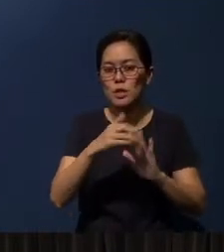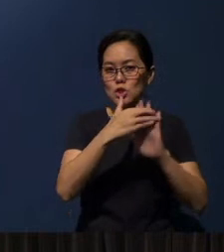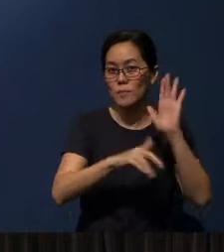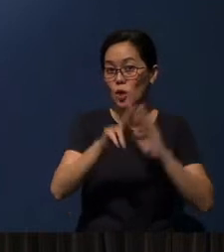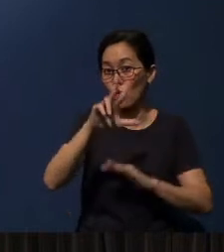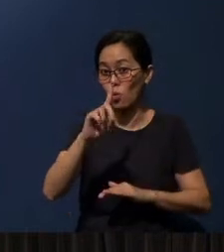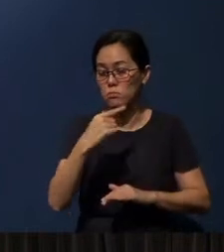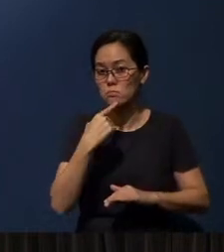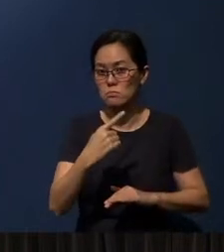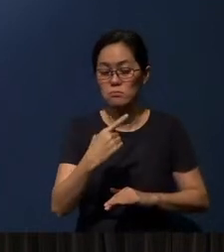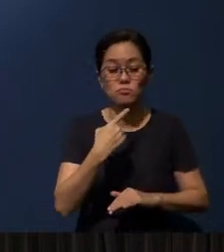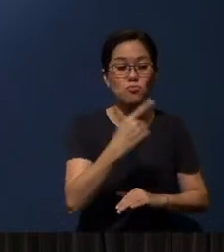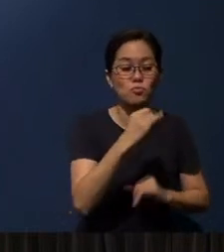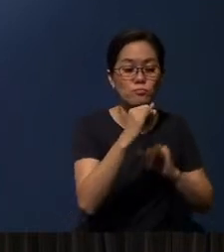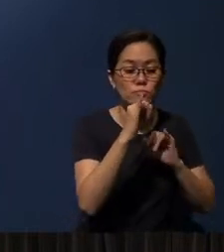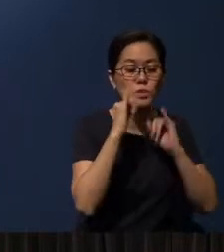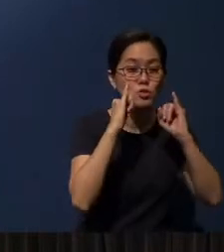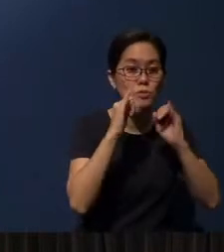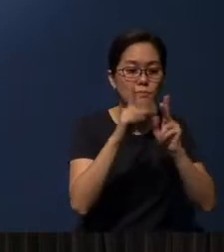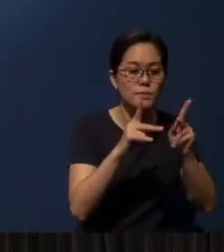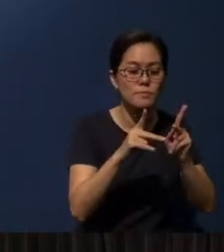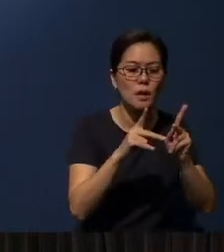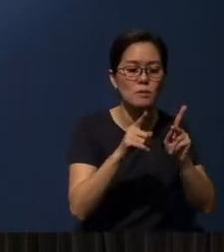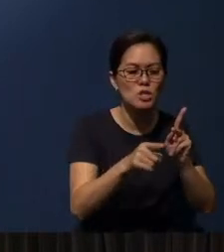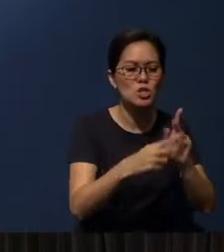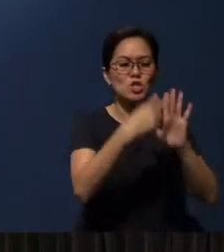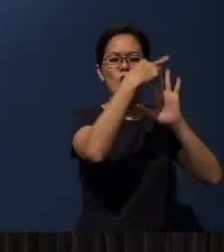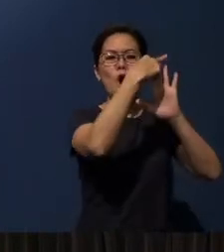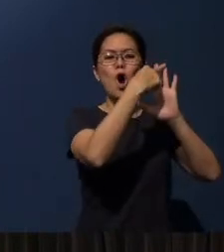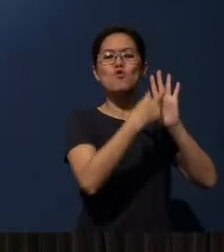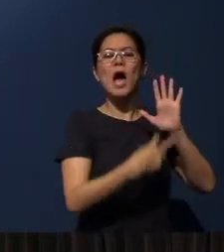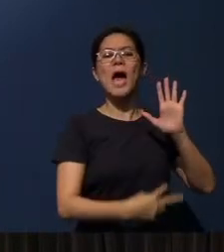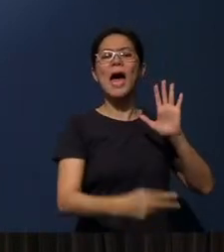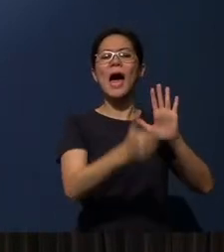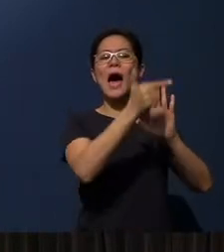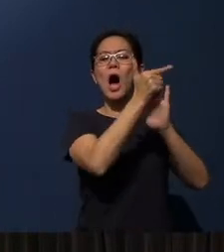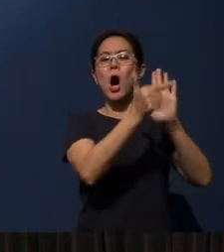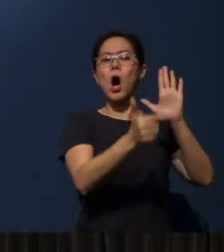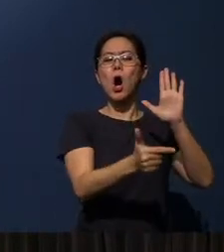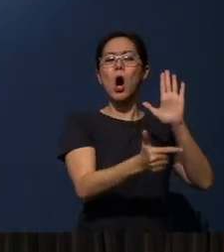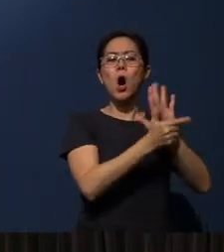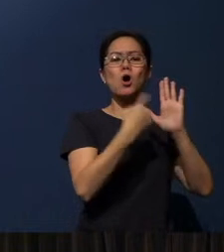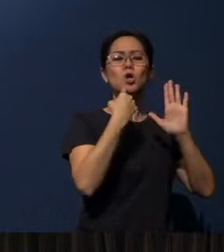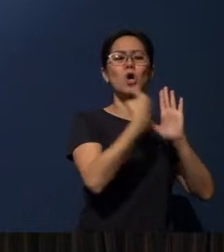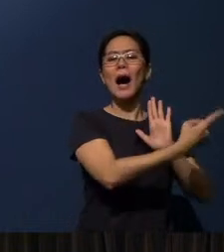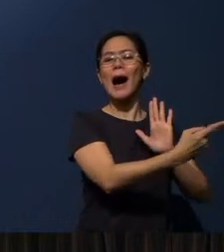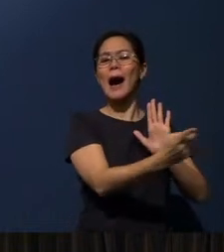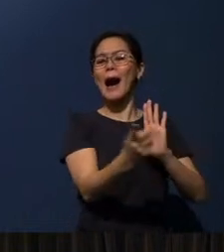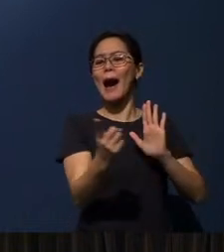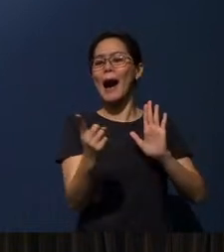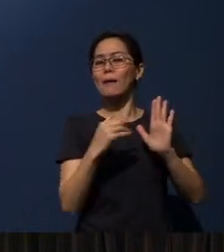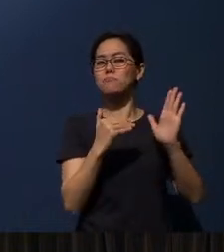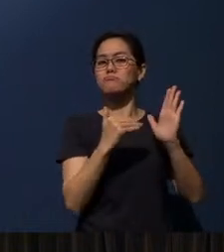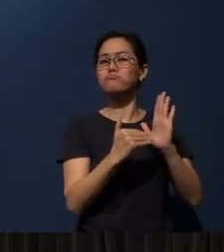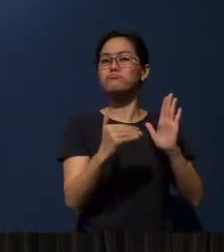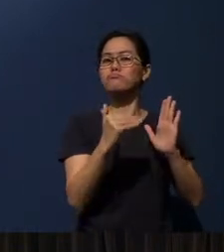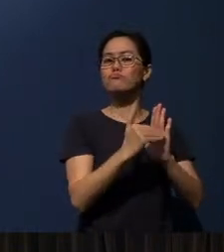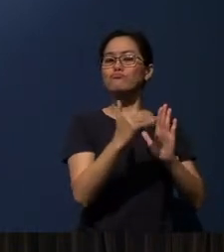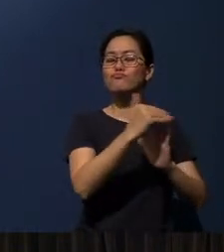he instructed the people of Israel to read the law of the Lord to the people periodically.